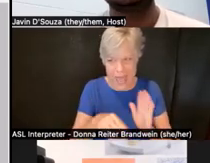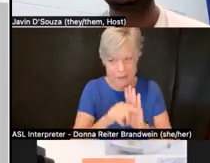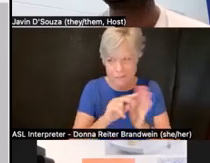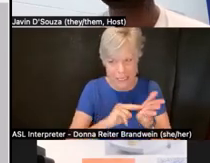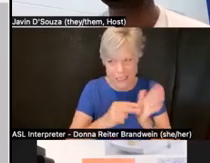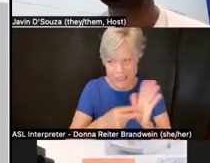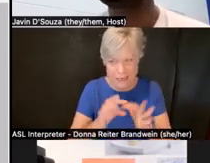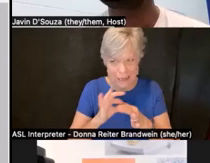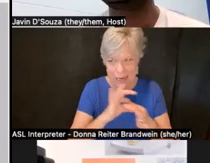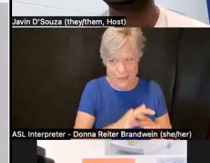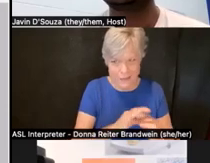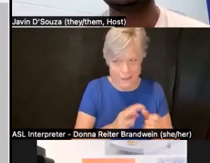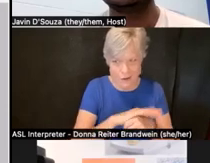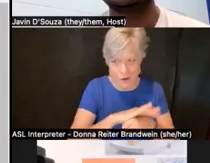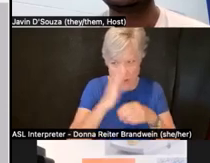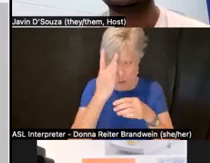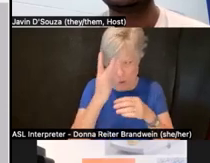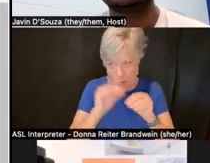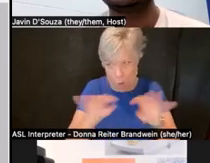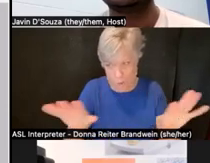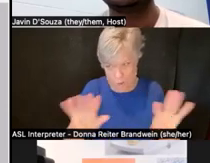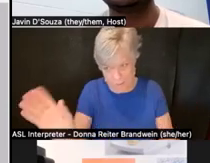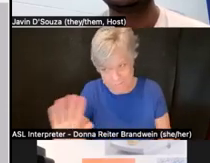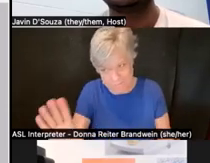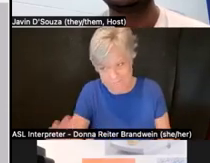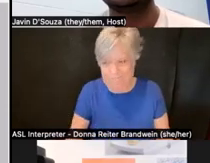that's disproportionately undermining and disrupting